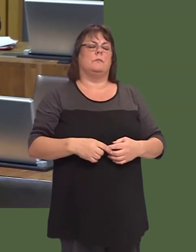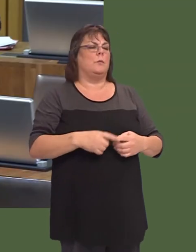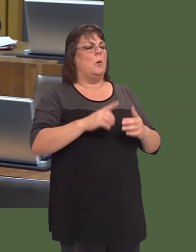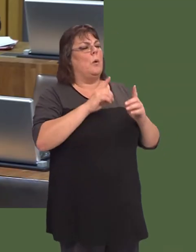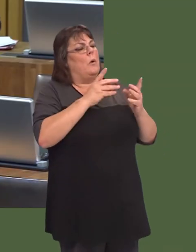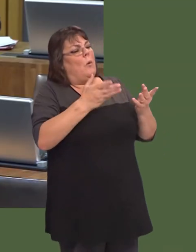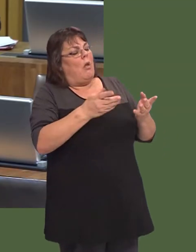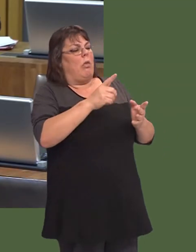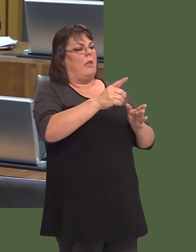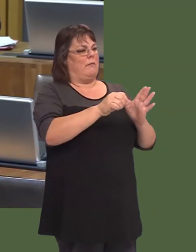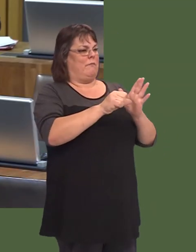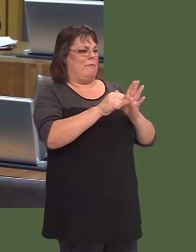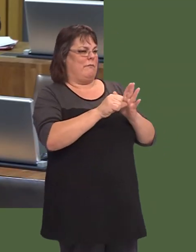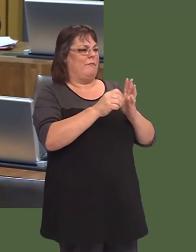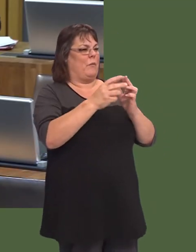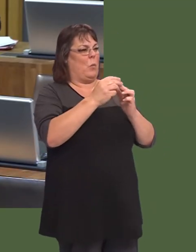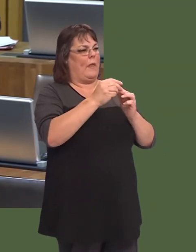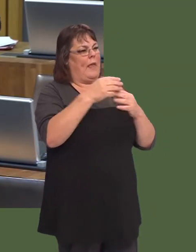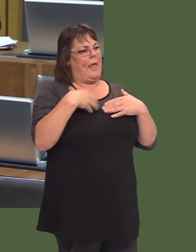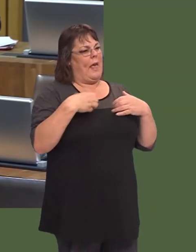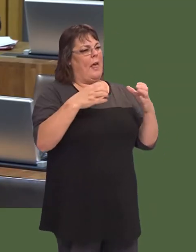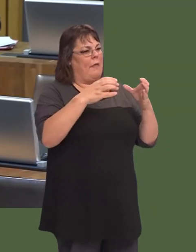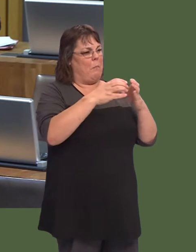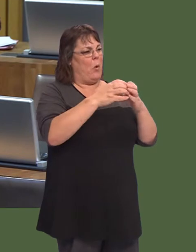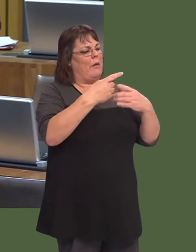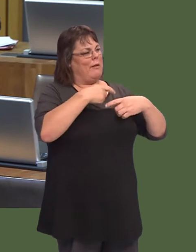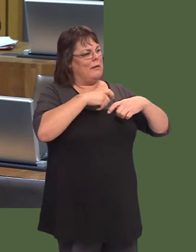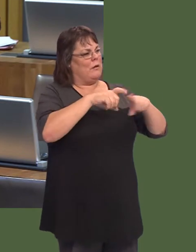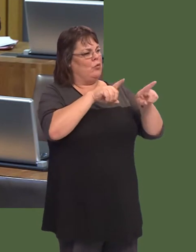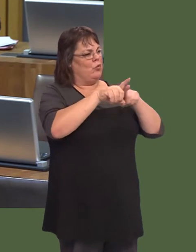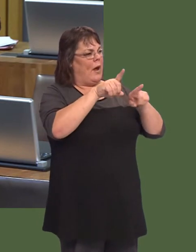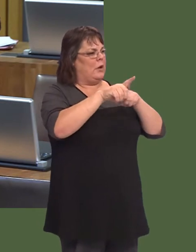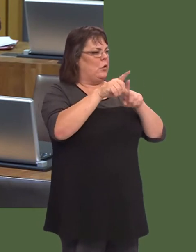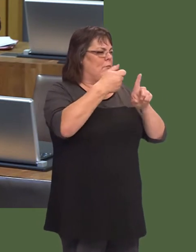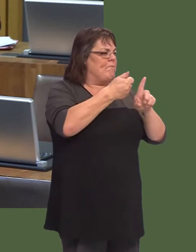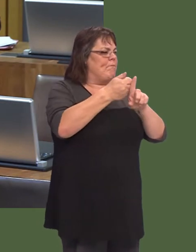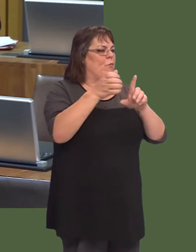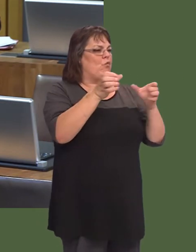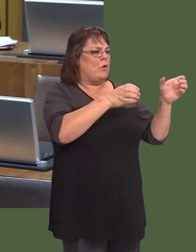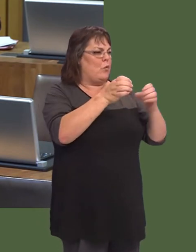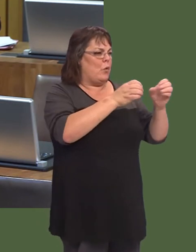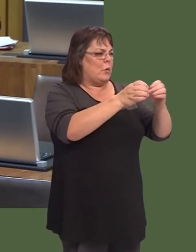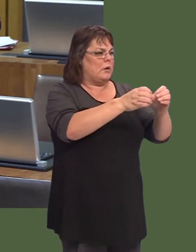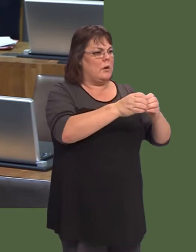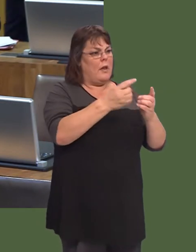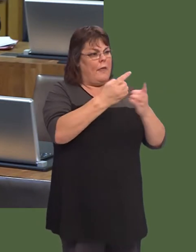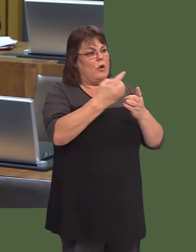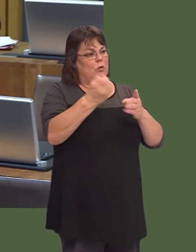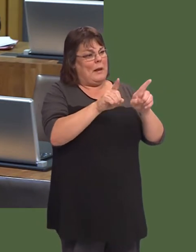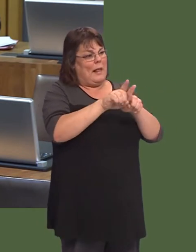Na, achos nid felly y maeír adroddiad yn ei ddweud; nid wyf yn credu y byddaiír gwasanaethauín